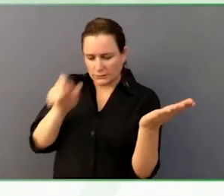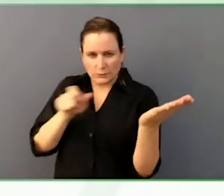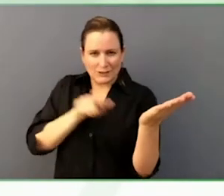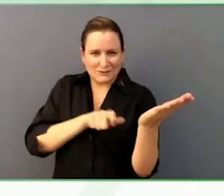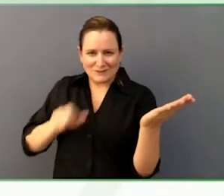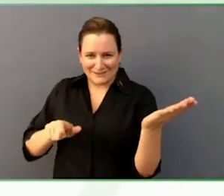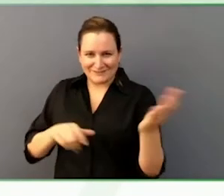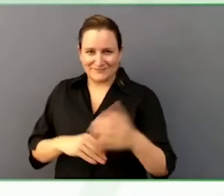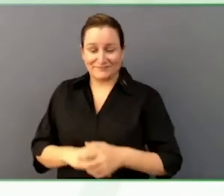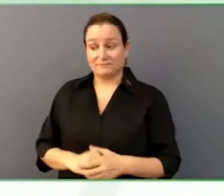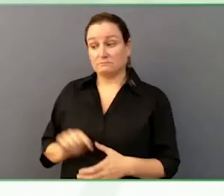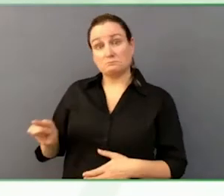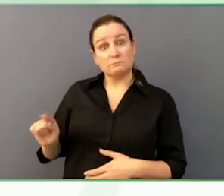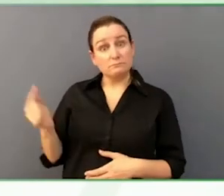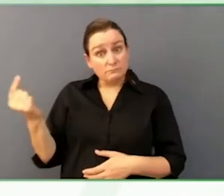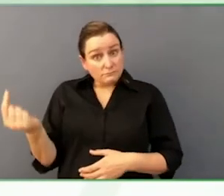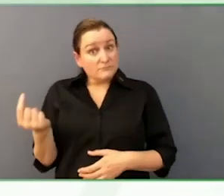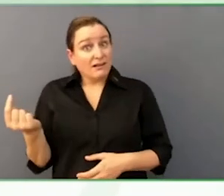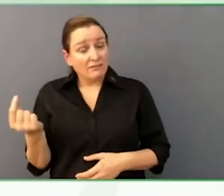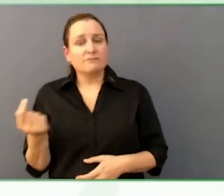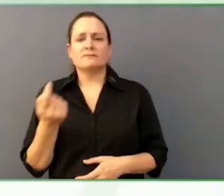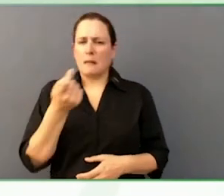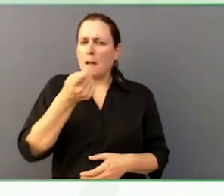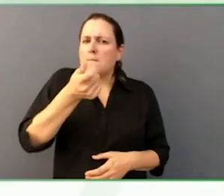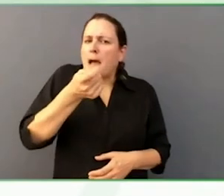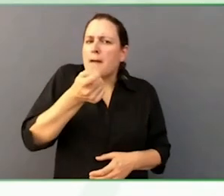and of course, like anyone with a disability or a second language,